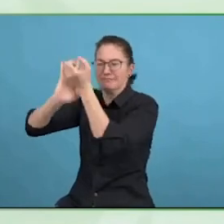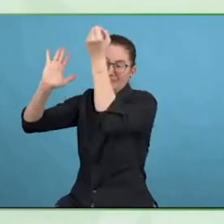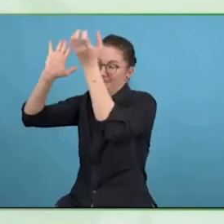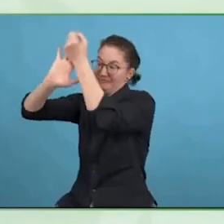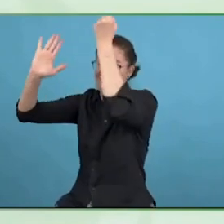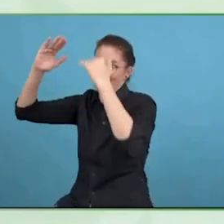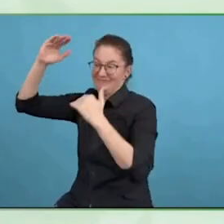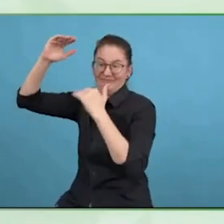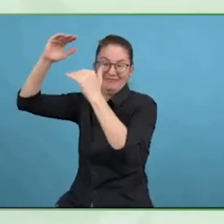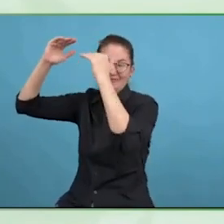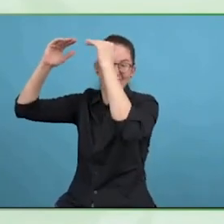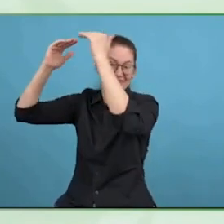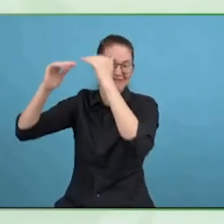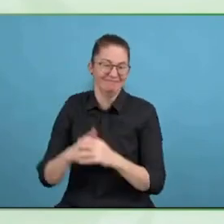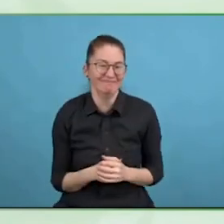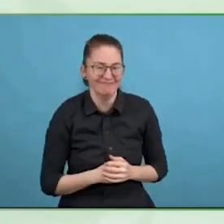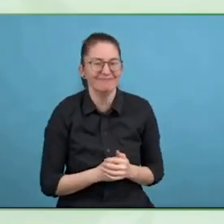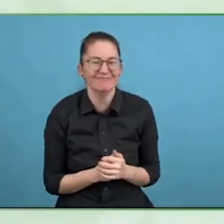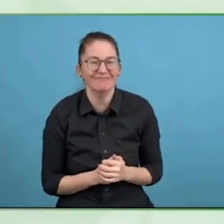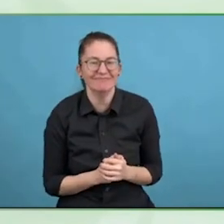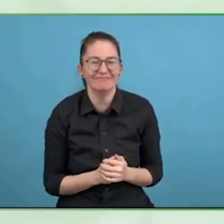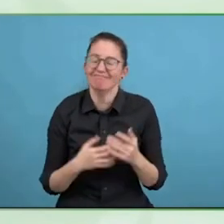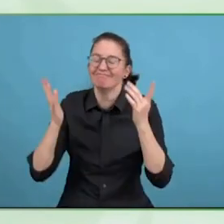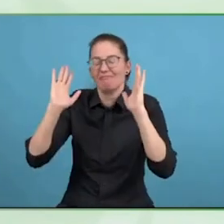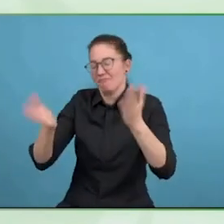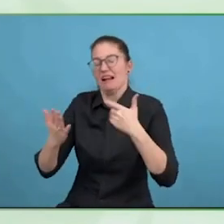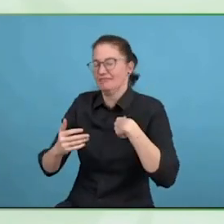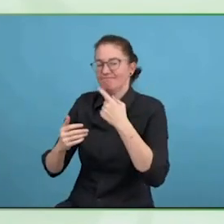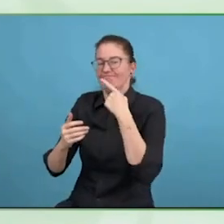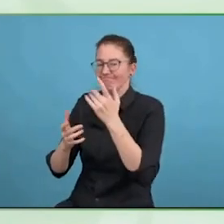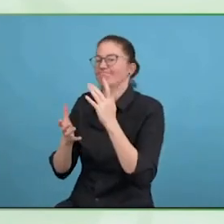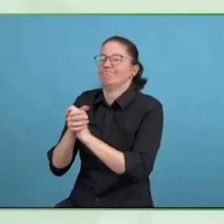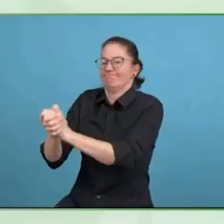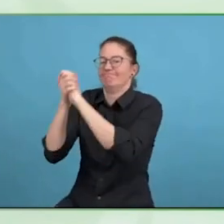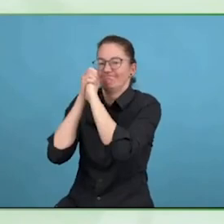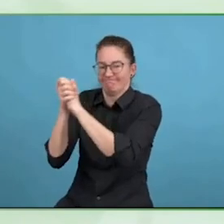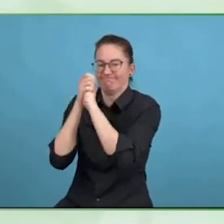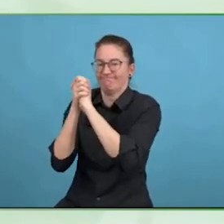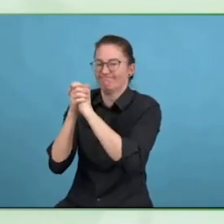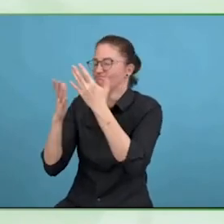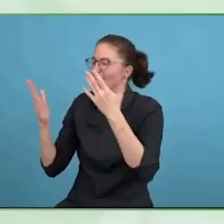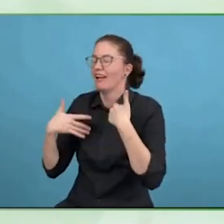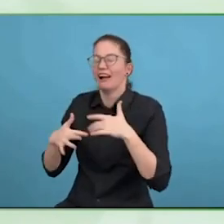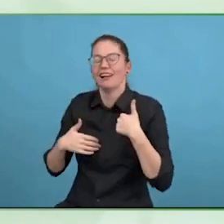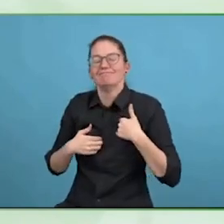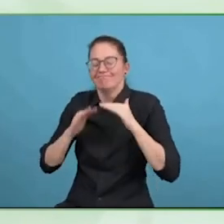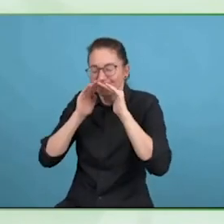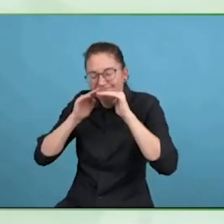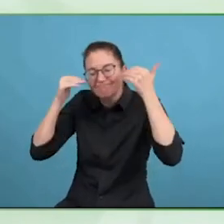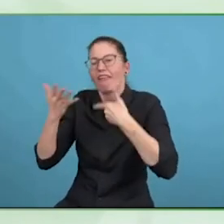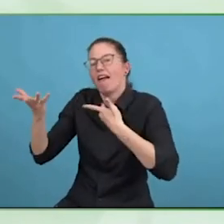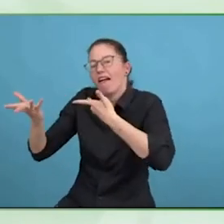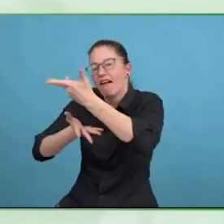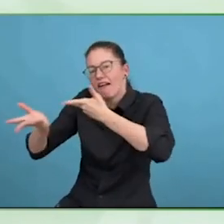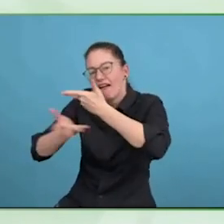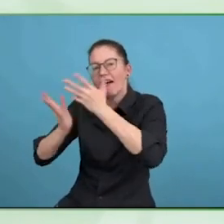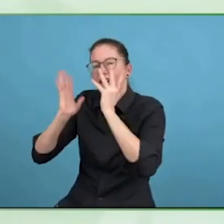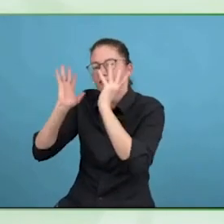Thank you for the invitation. Great to have you here at Zero Project Conference, enjoy the rest of your time.